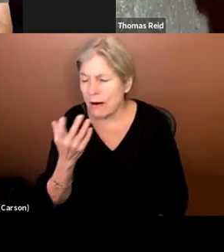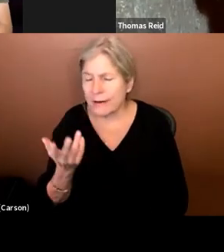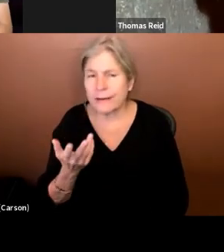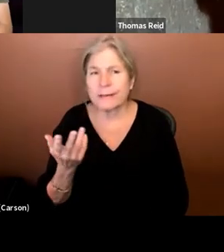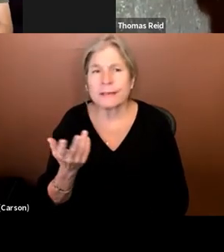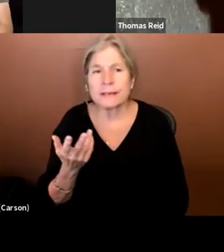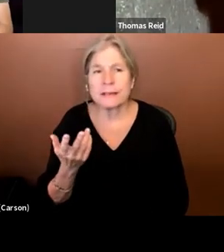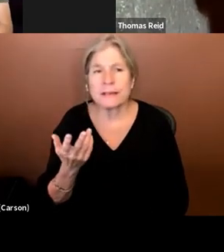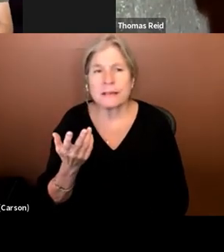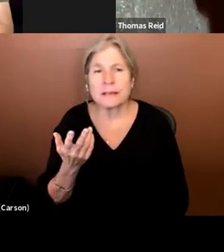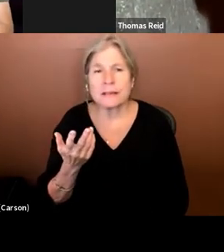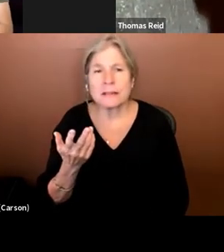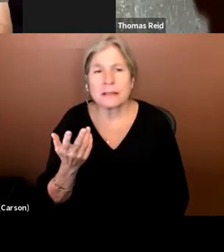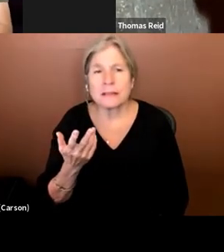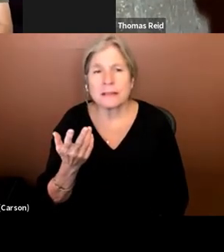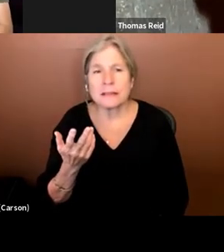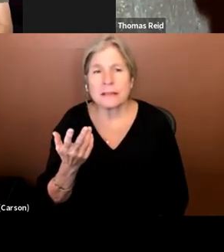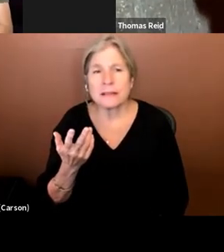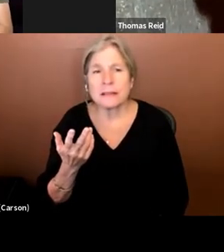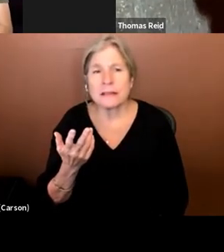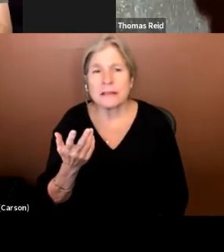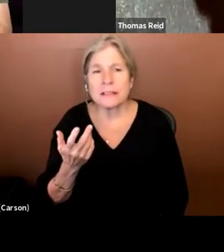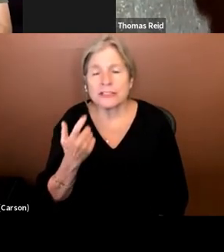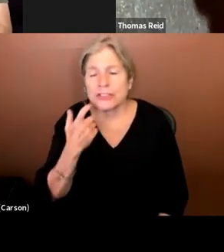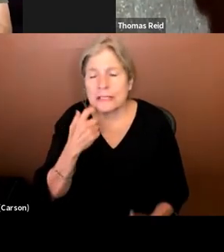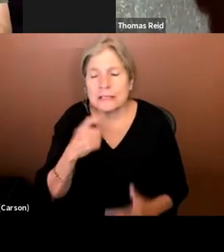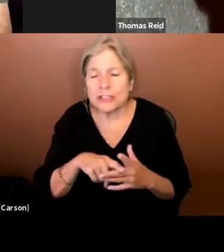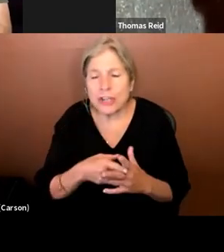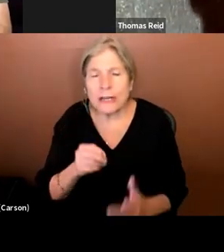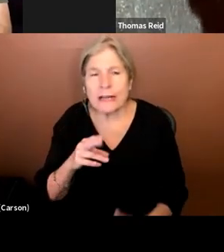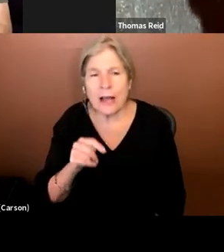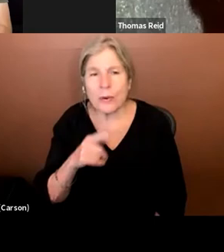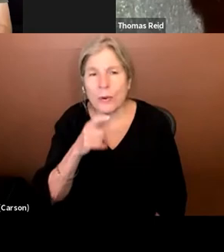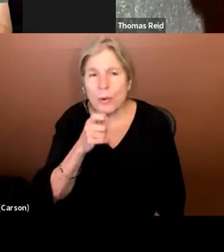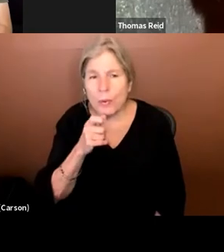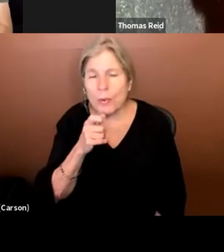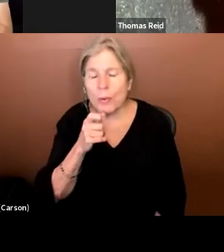going just starting out who are well intentioned and want to be